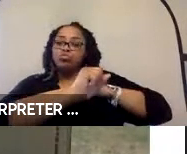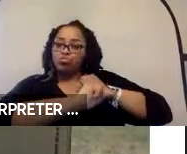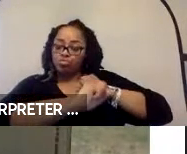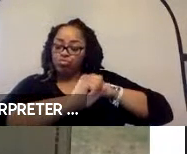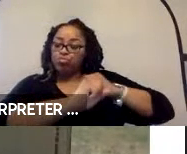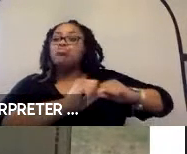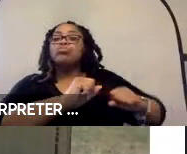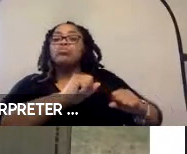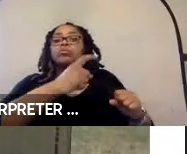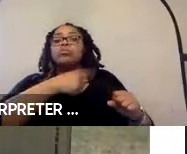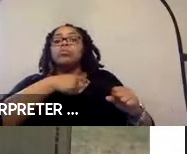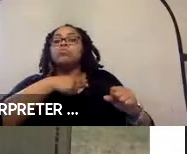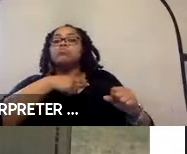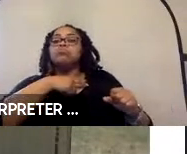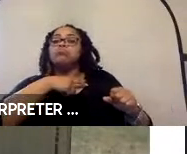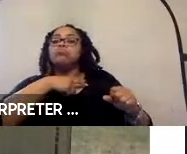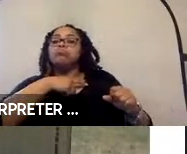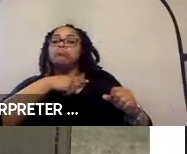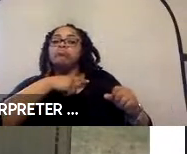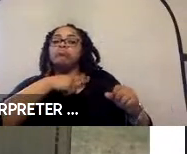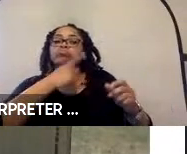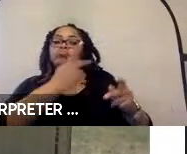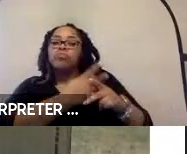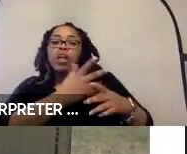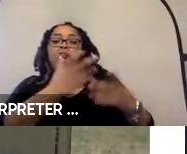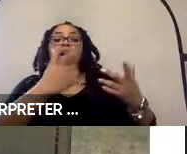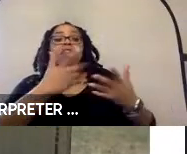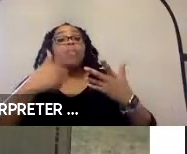leveraged a lot of the things we learned from the government side to use on the commercial